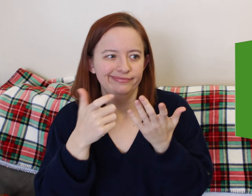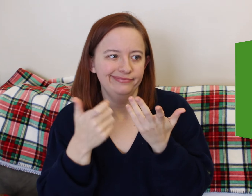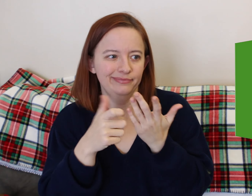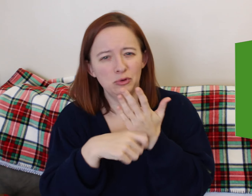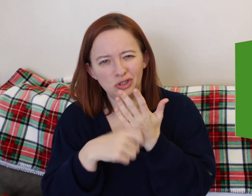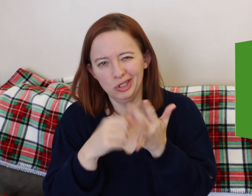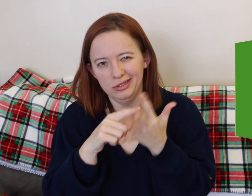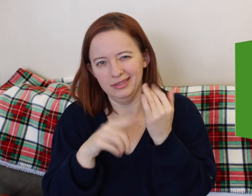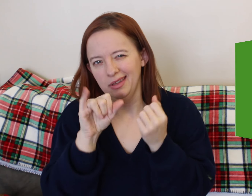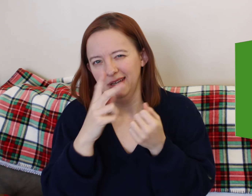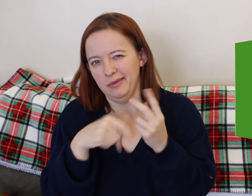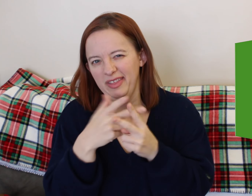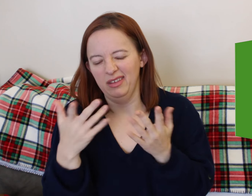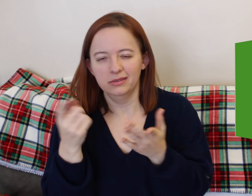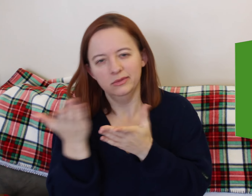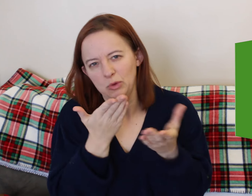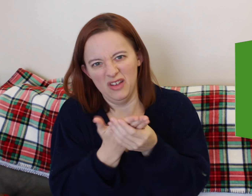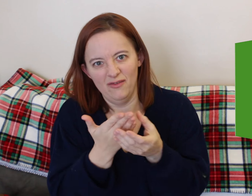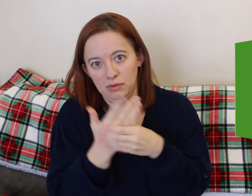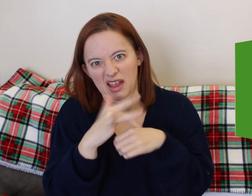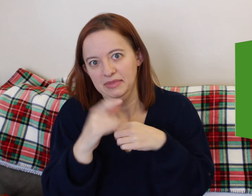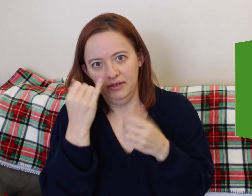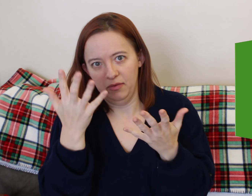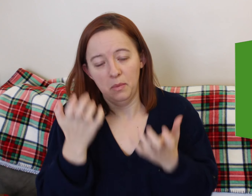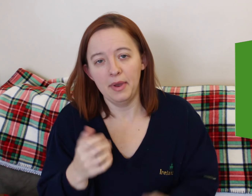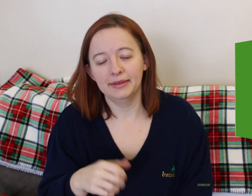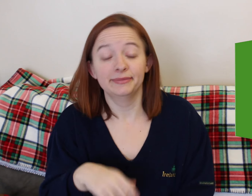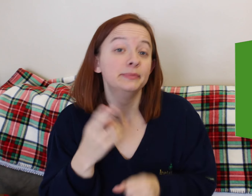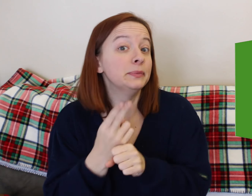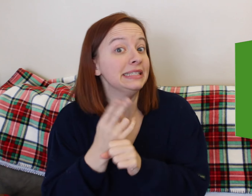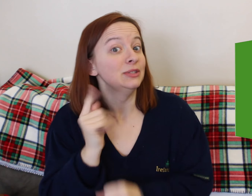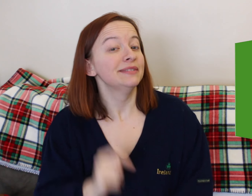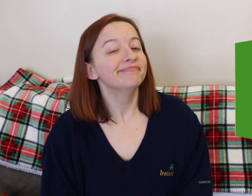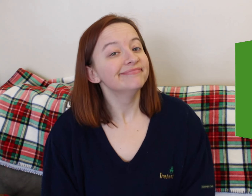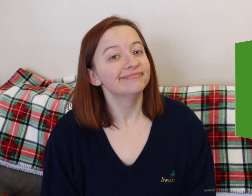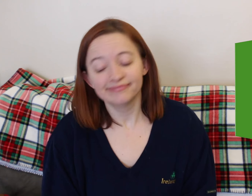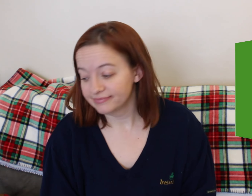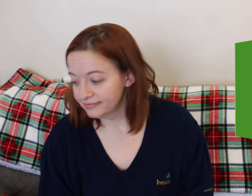I wouldn't bring a birth plan. You can just inform them and that's fine and half the time they don't even read it.